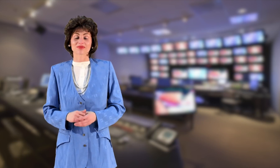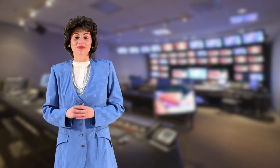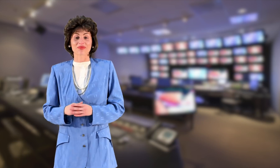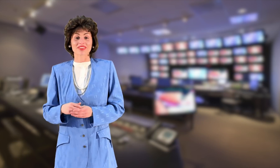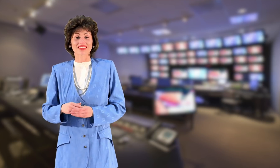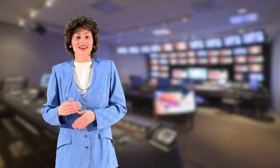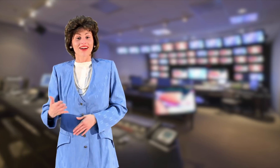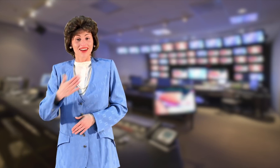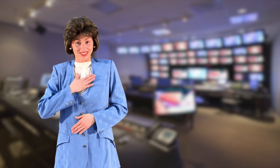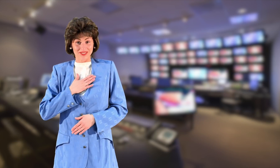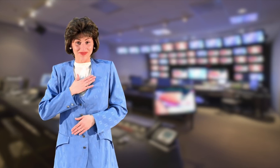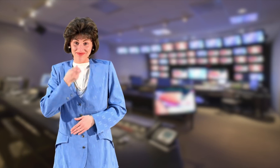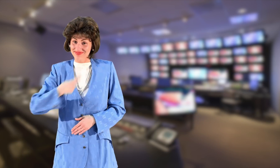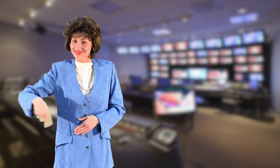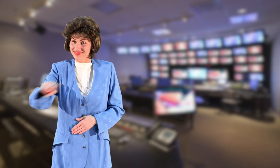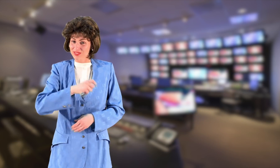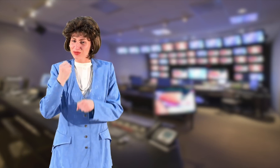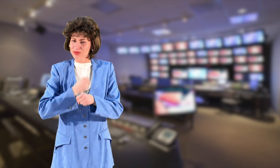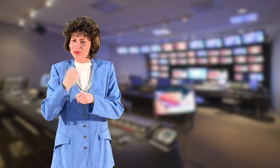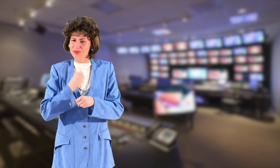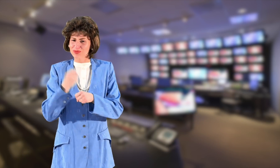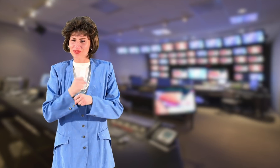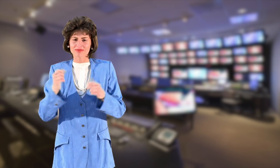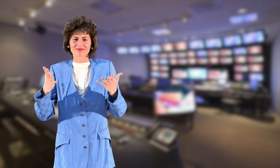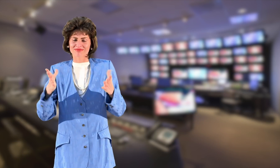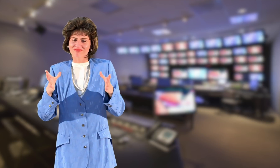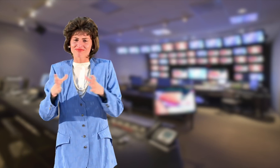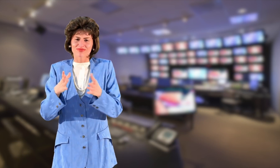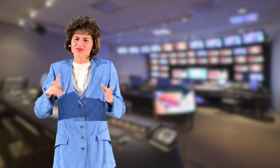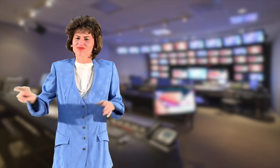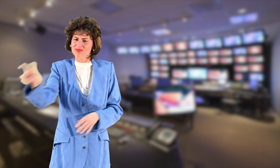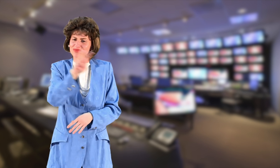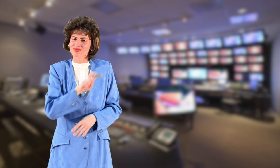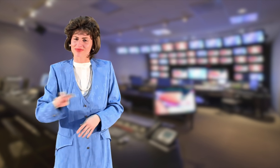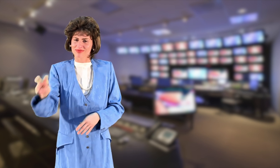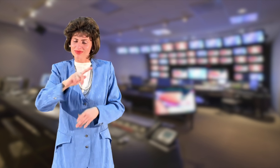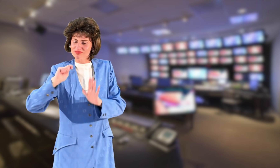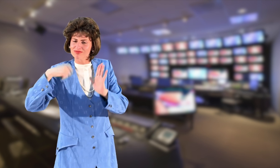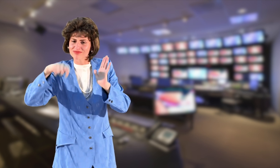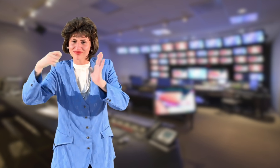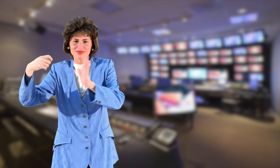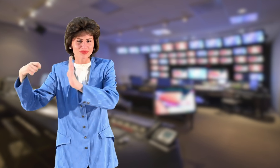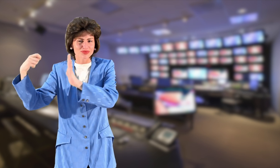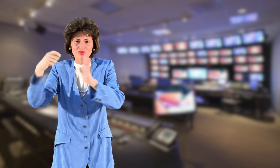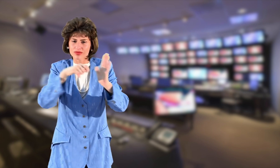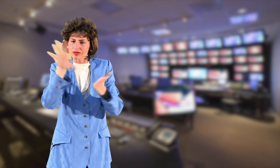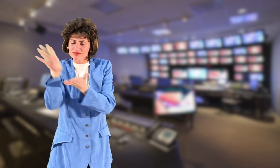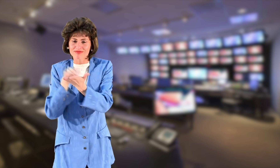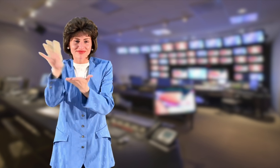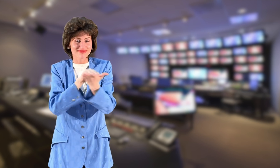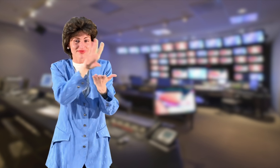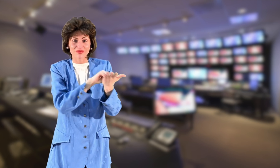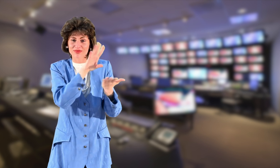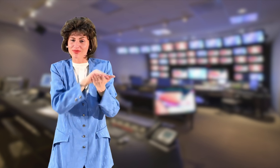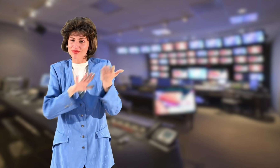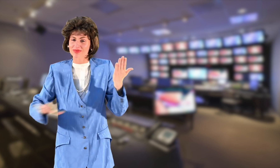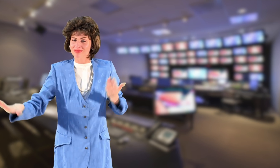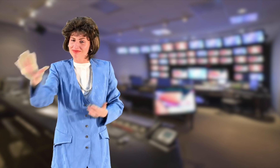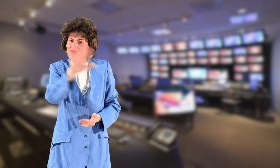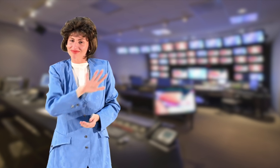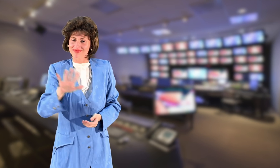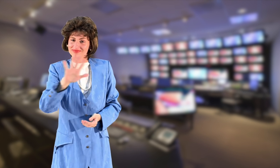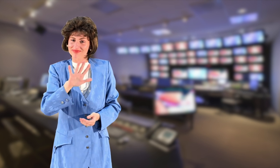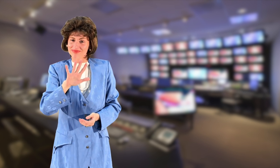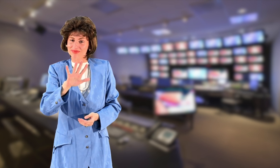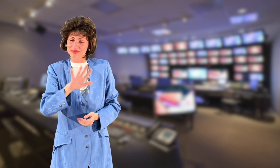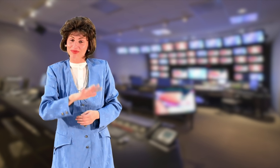My crew and I travelled long distances to produce video reports.